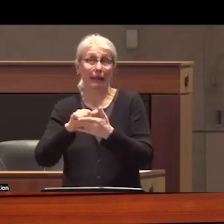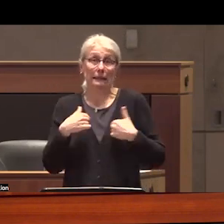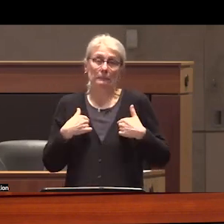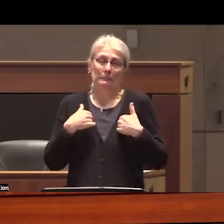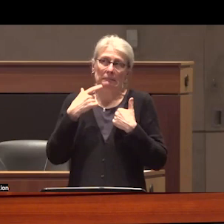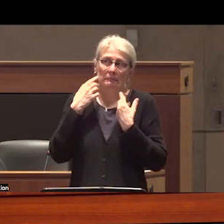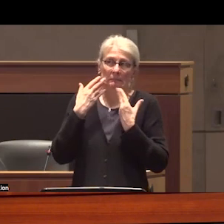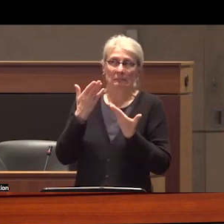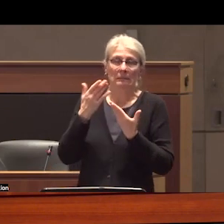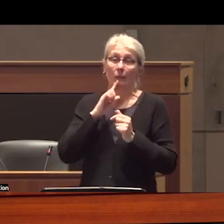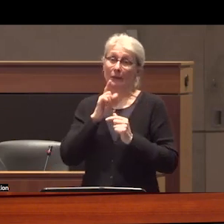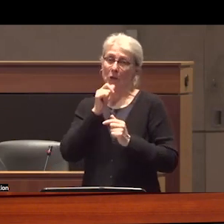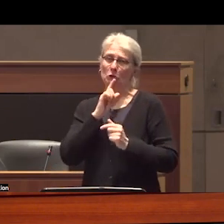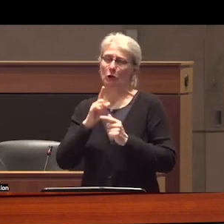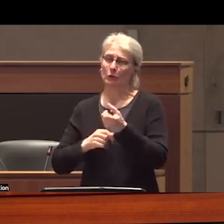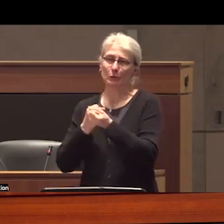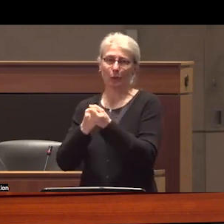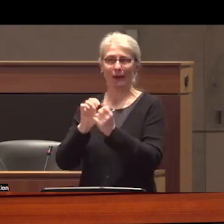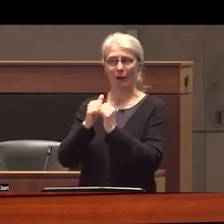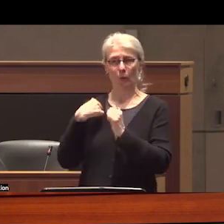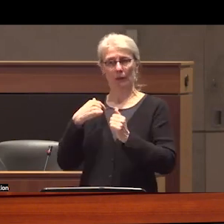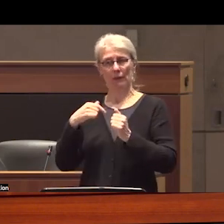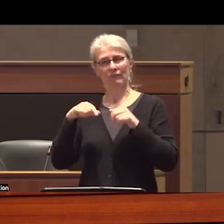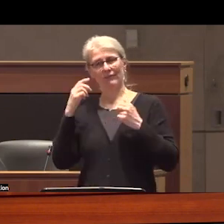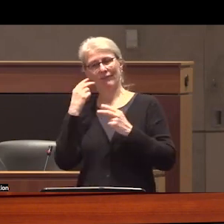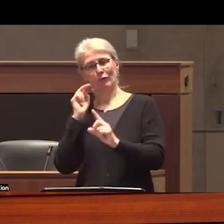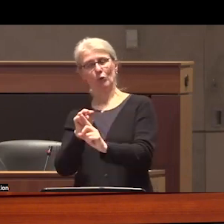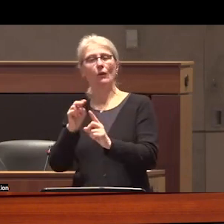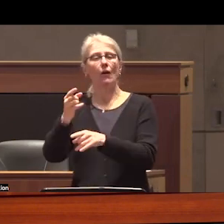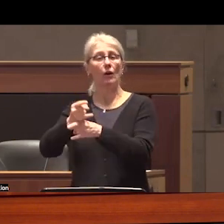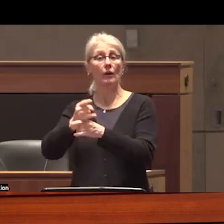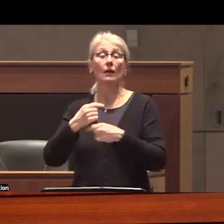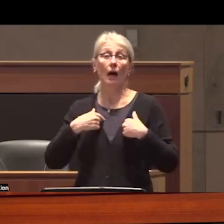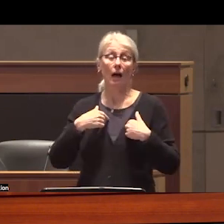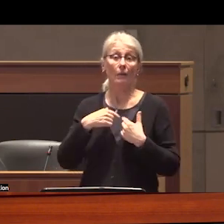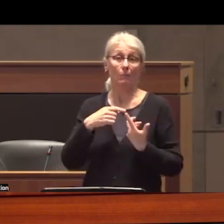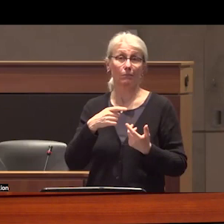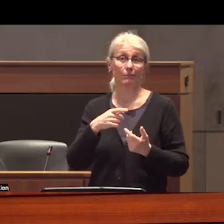that we approach alcohol in society and I say that not just as an alcoholic but as someone who